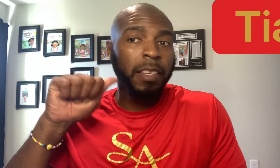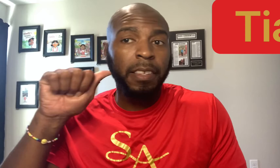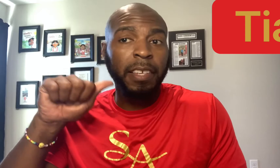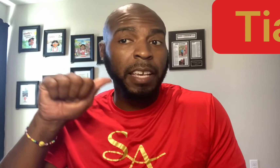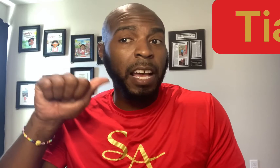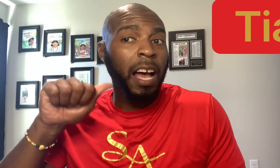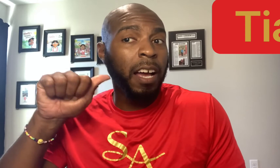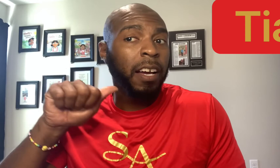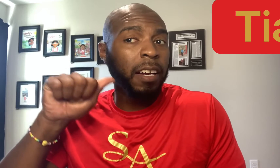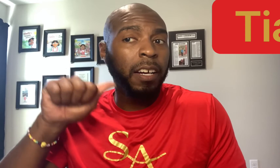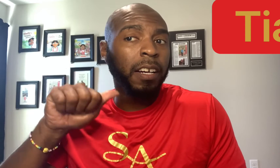Tia.